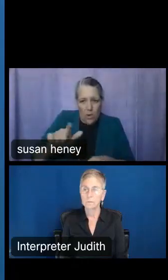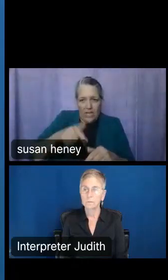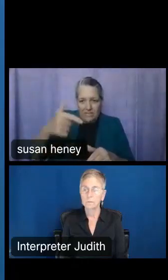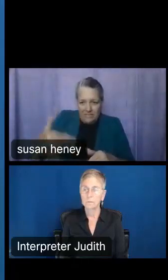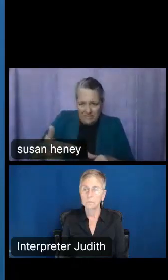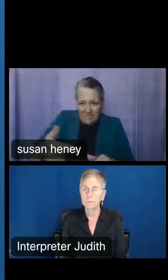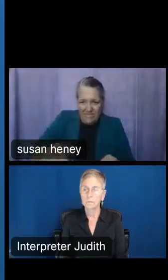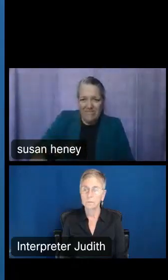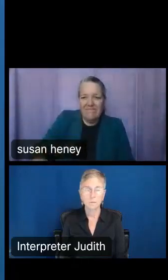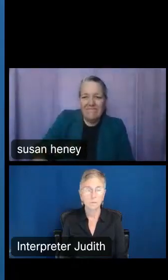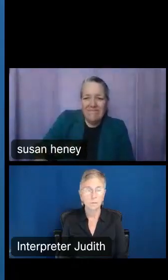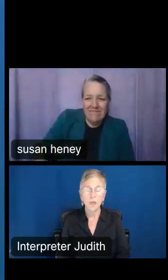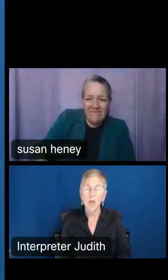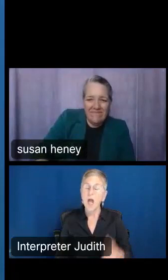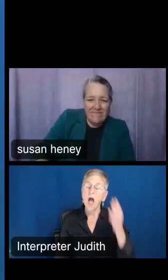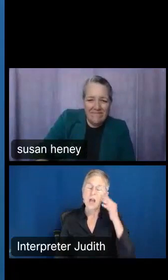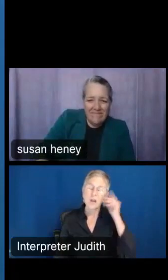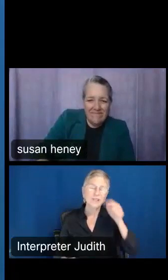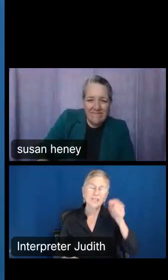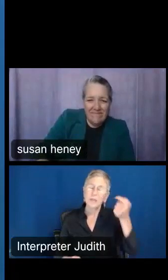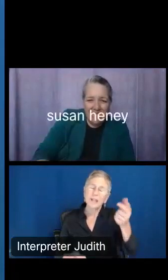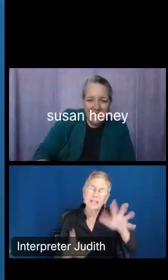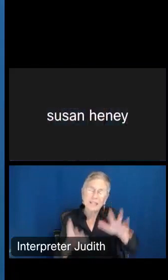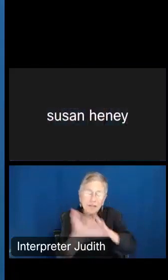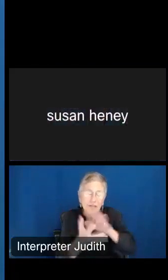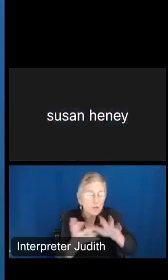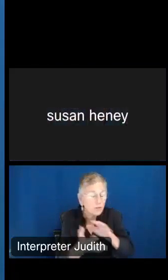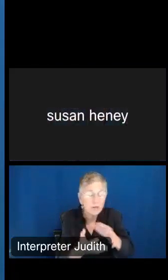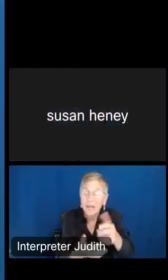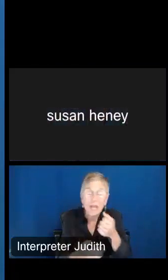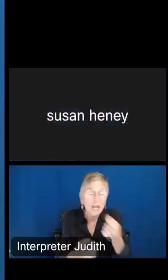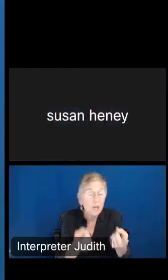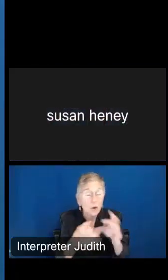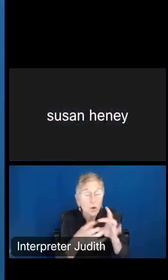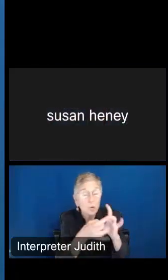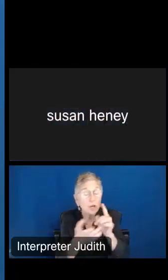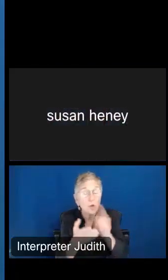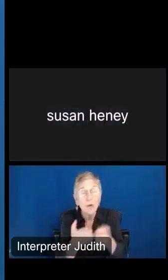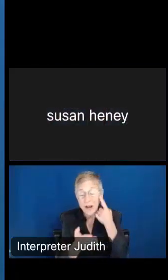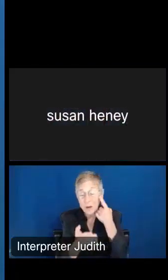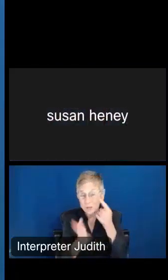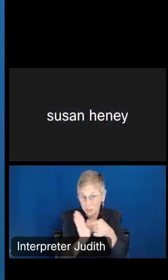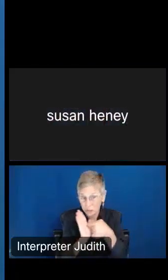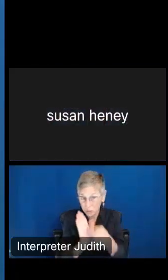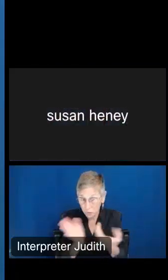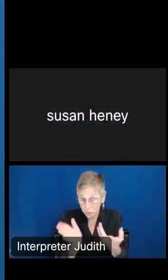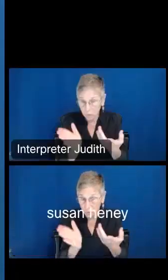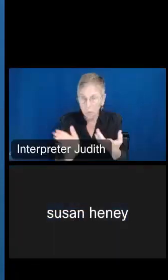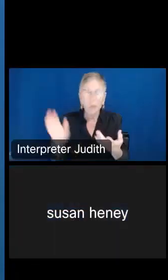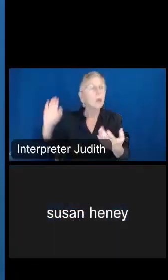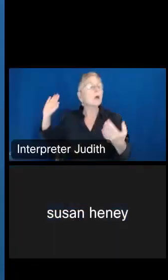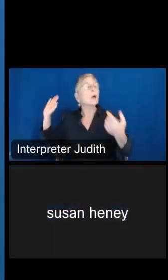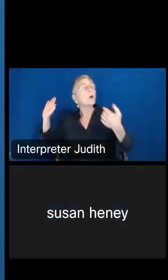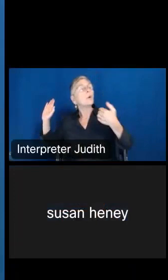can be a bit confusing, Stacie or Misty, are there any questions related to what I've just done? Stacie Cochran-McNeal: Well, we have one question.